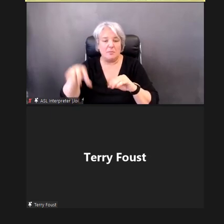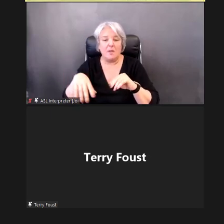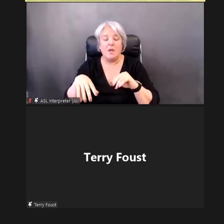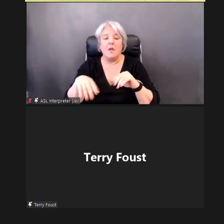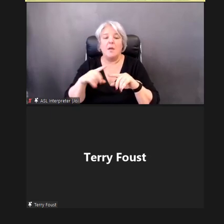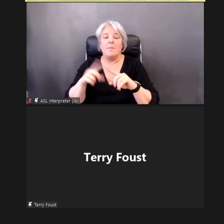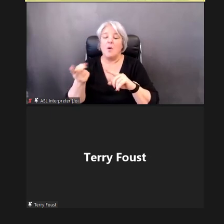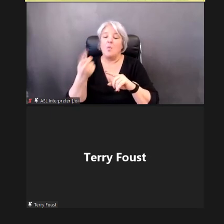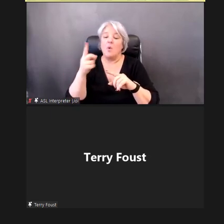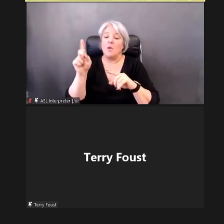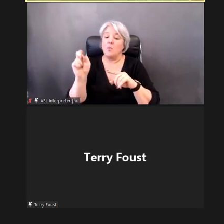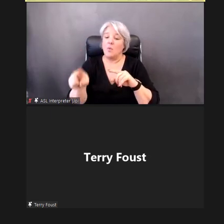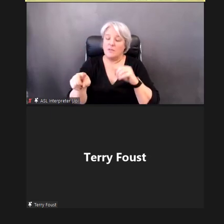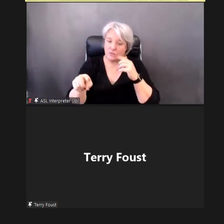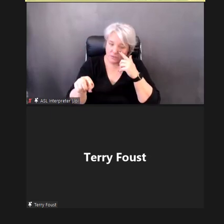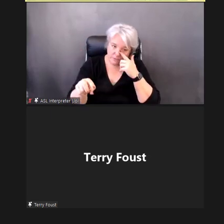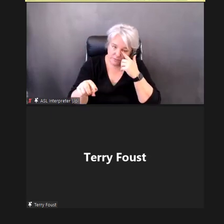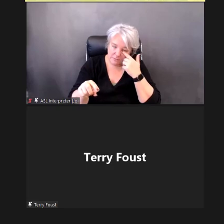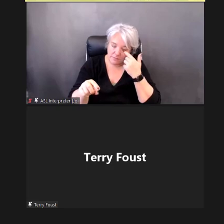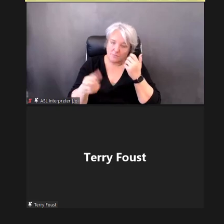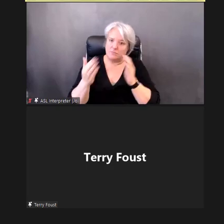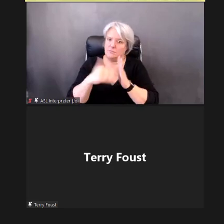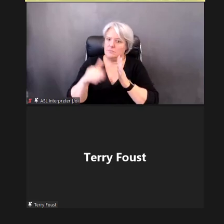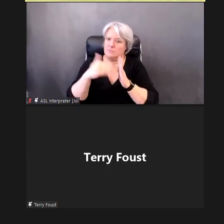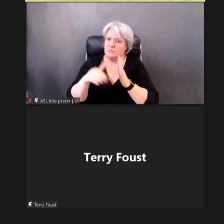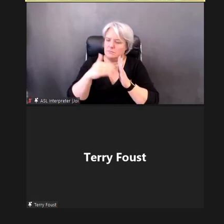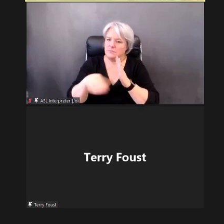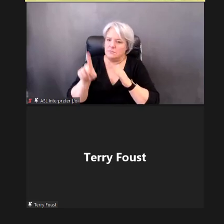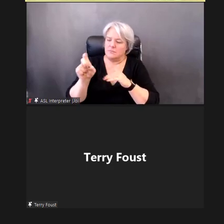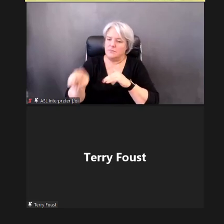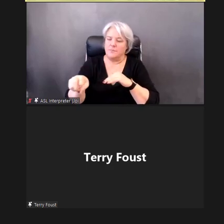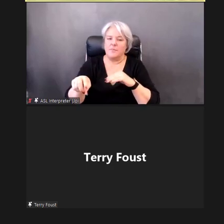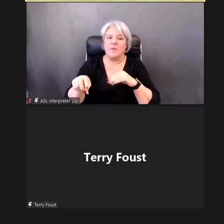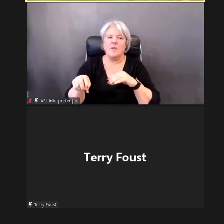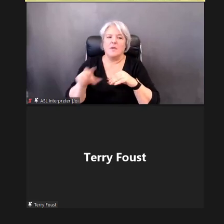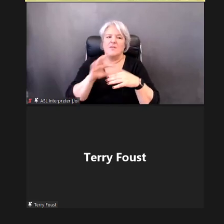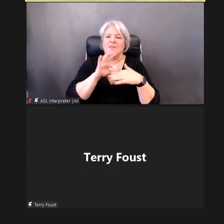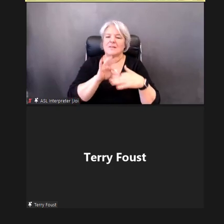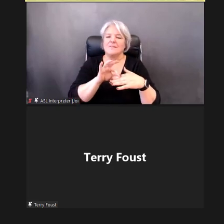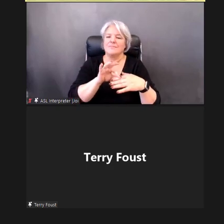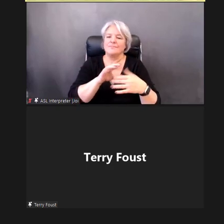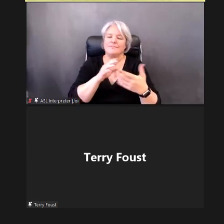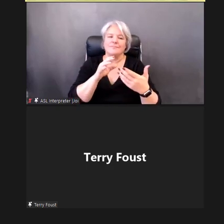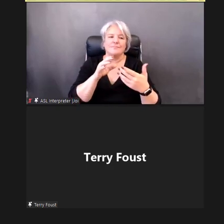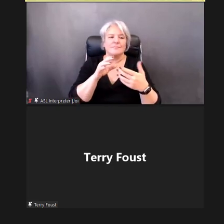context of those of you, who are facing some challenges,